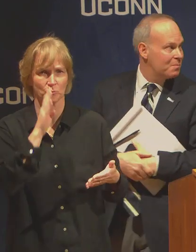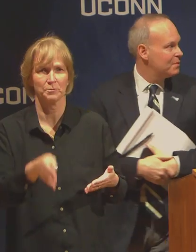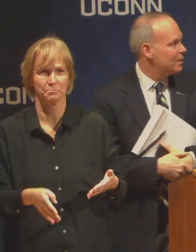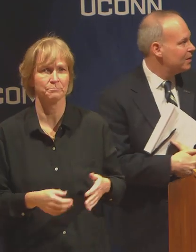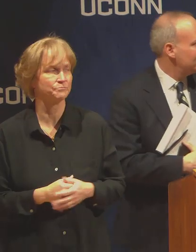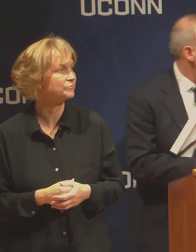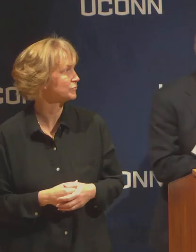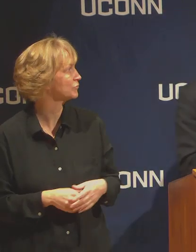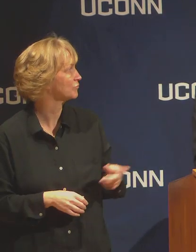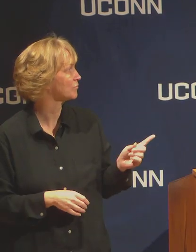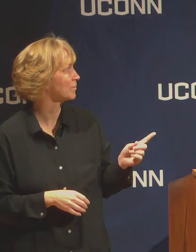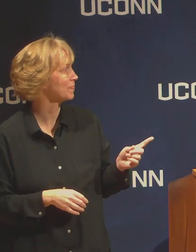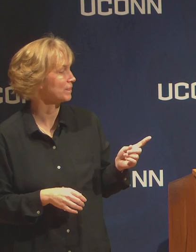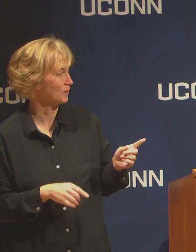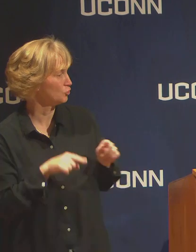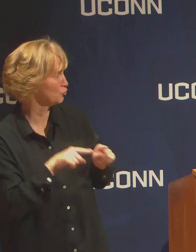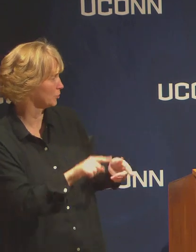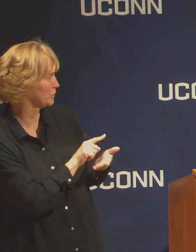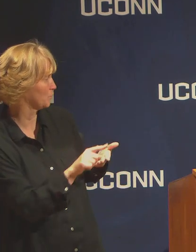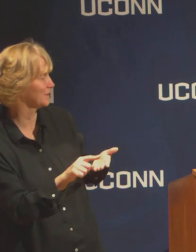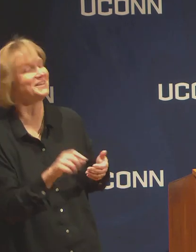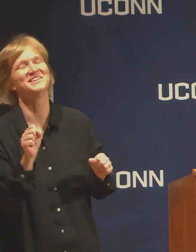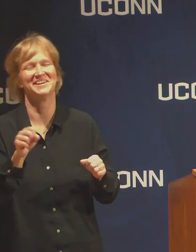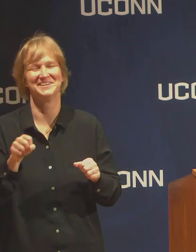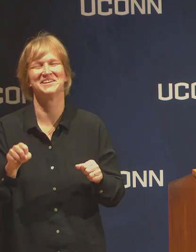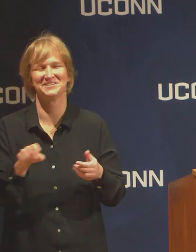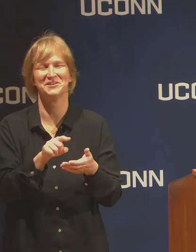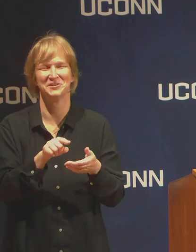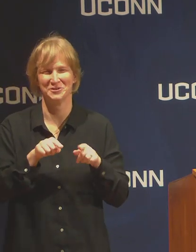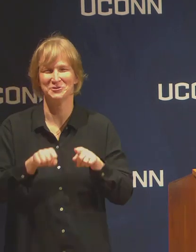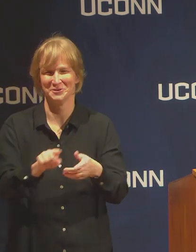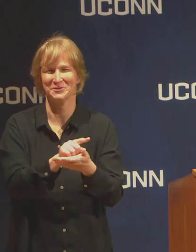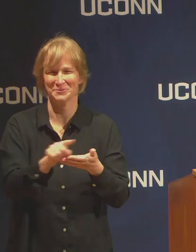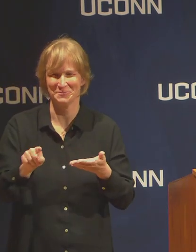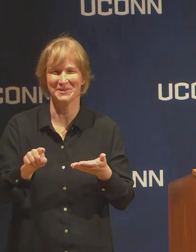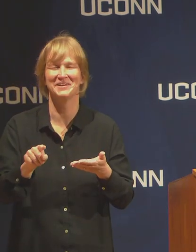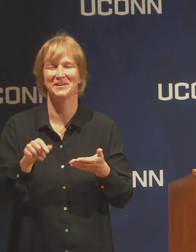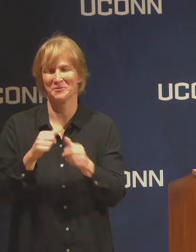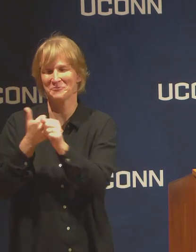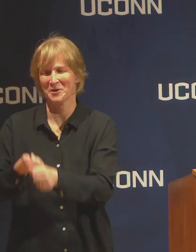During the week. Meaning it's slightly functioning.